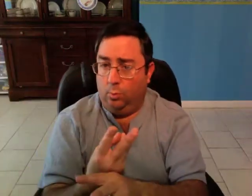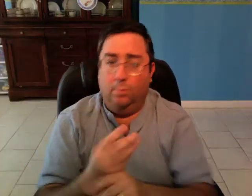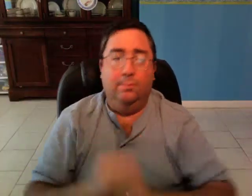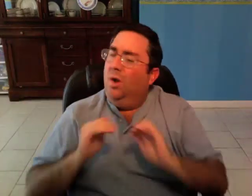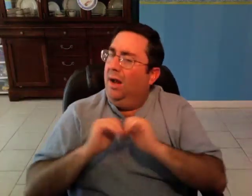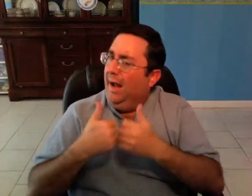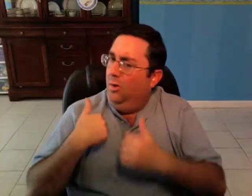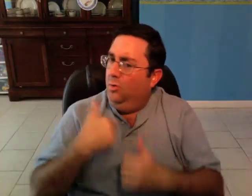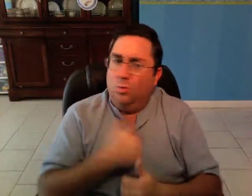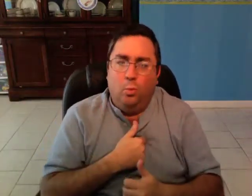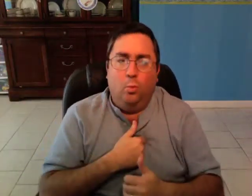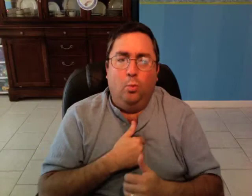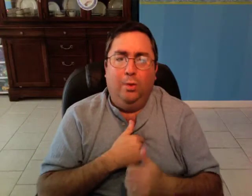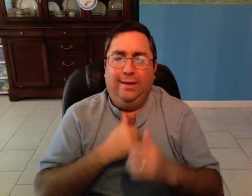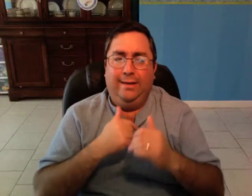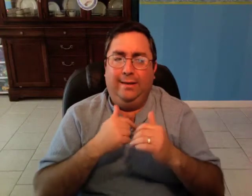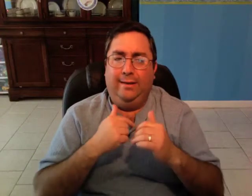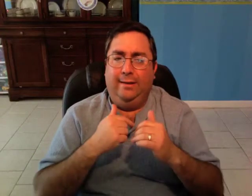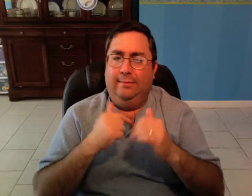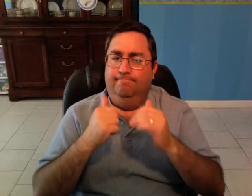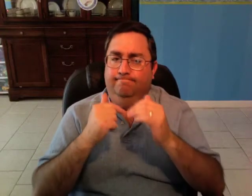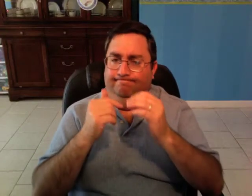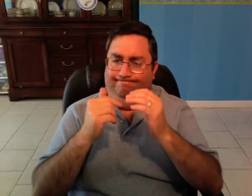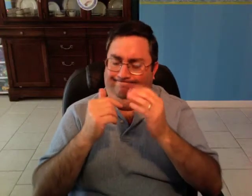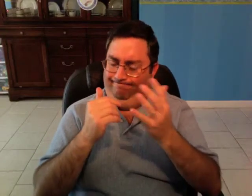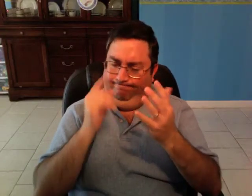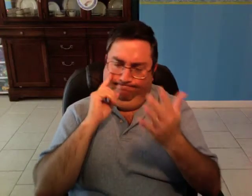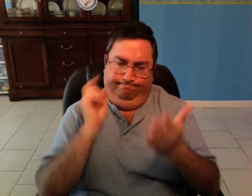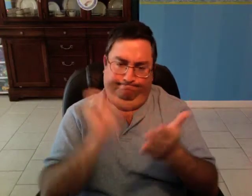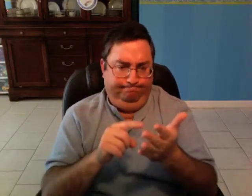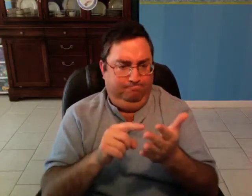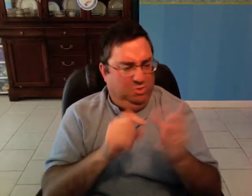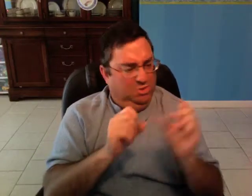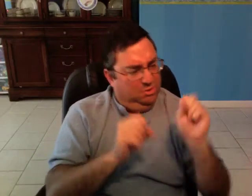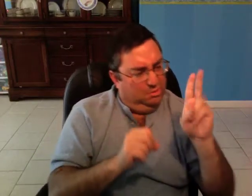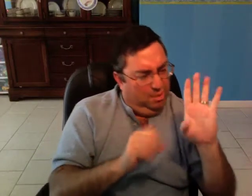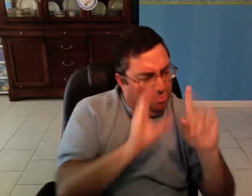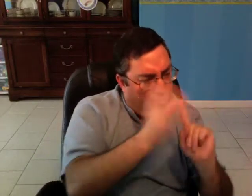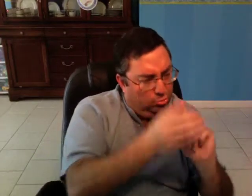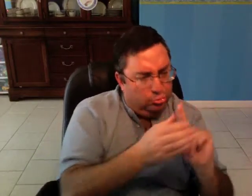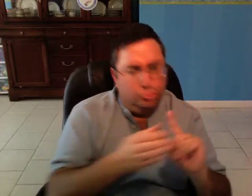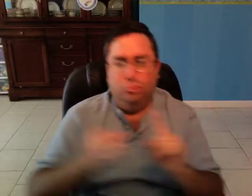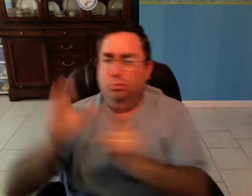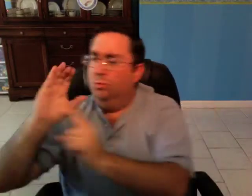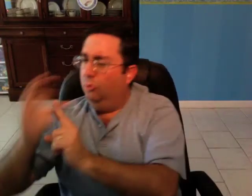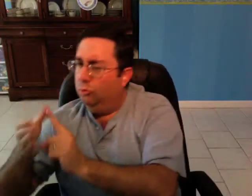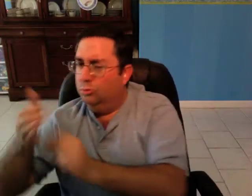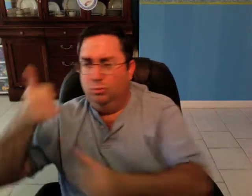How do we identify if a group is a subculture or a culture?